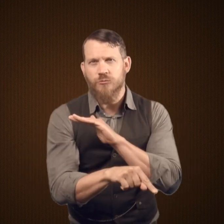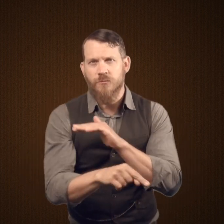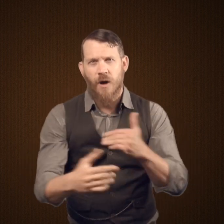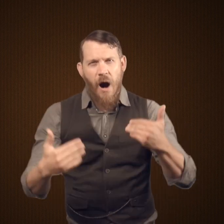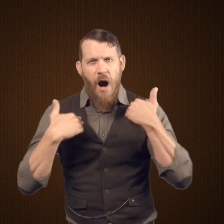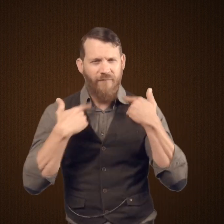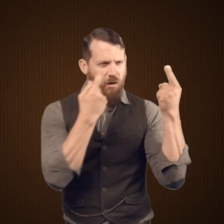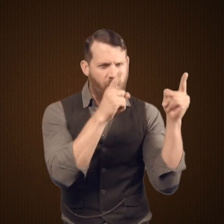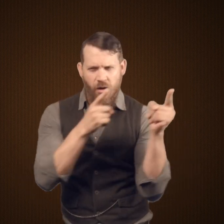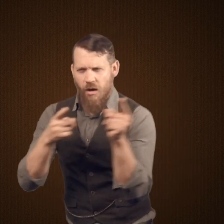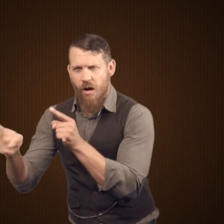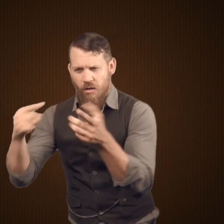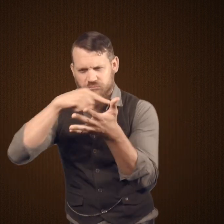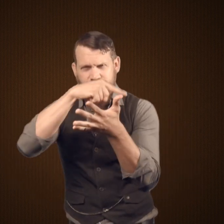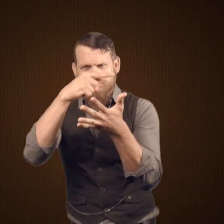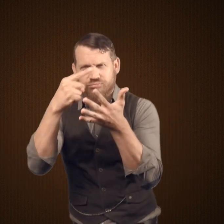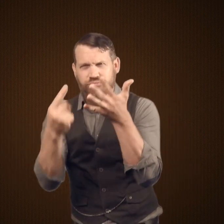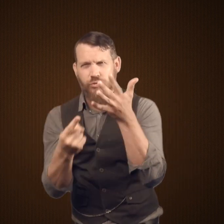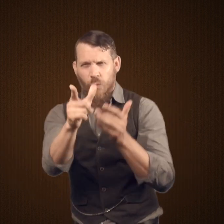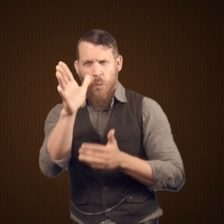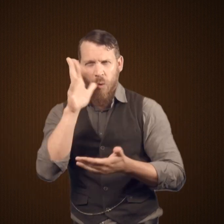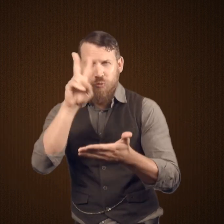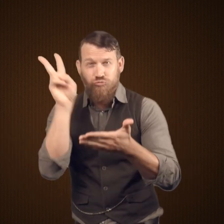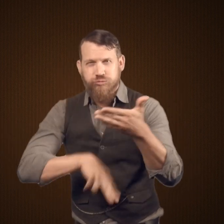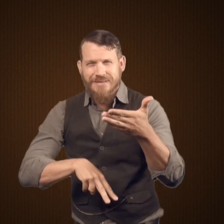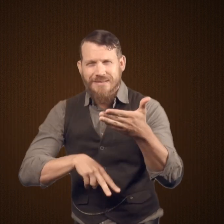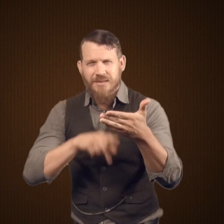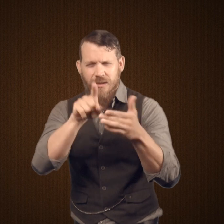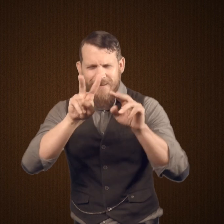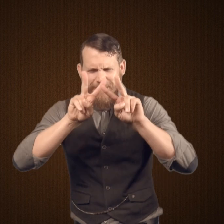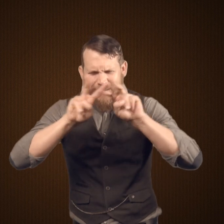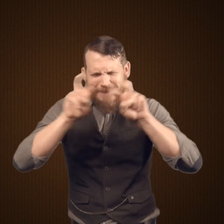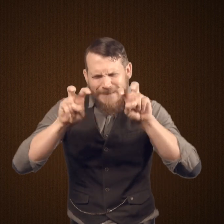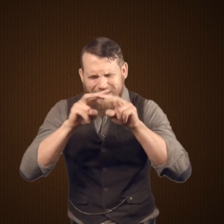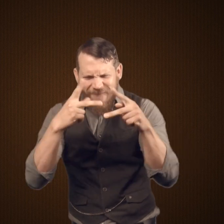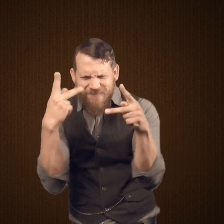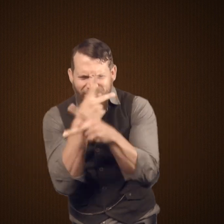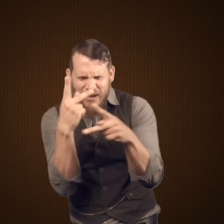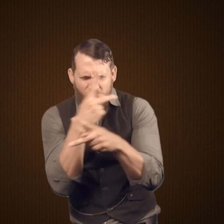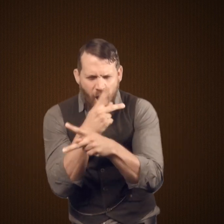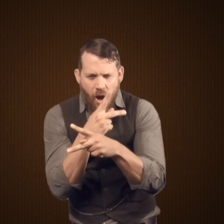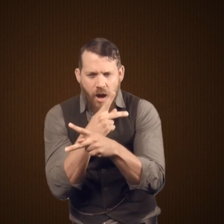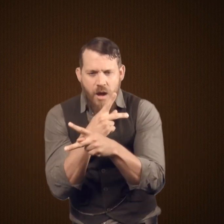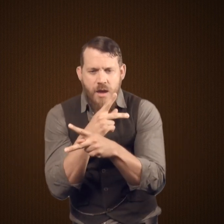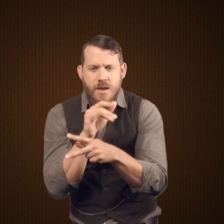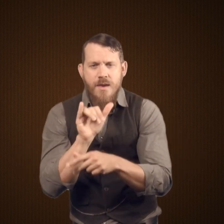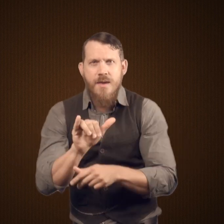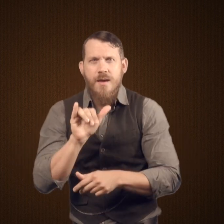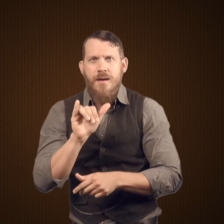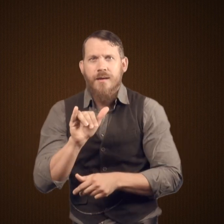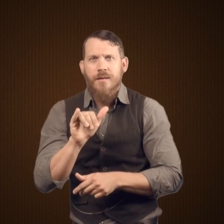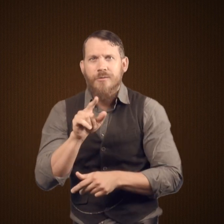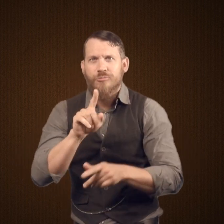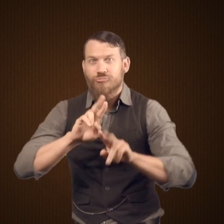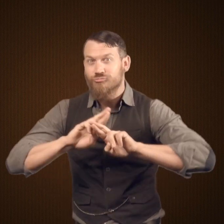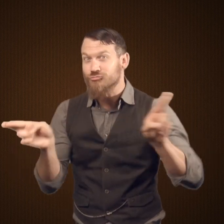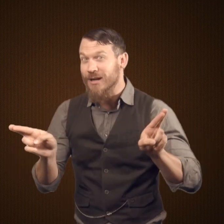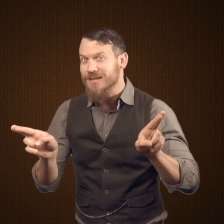It has murder, it has all kinds of things that you're going to read about. And you're going to figure it out. Are you ready?